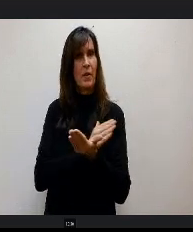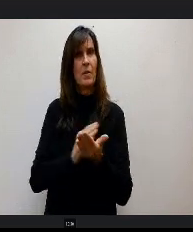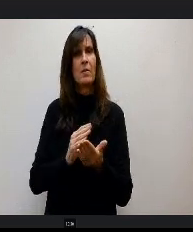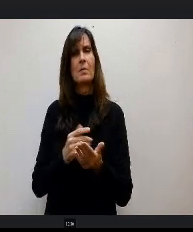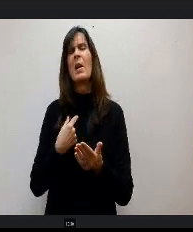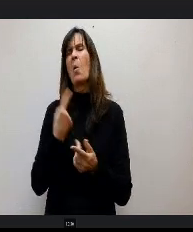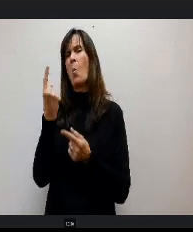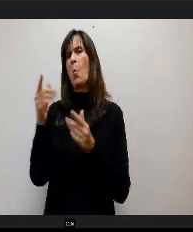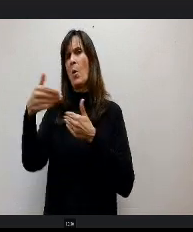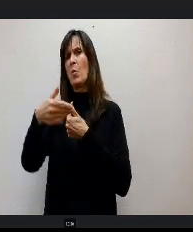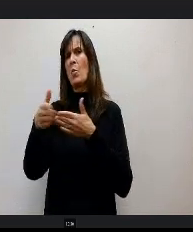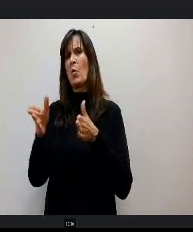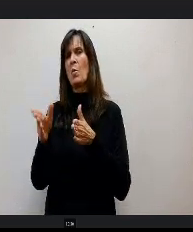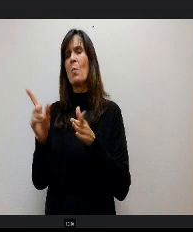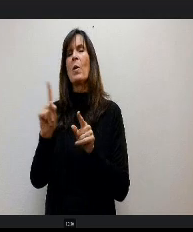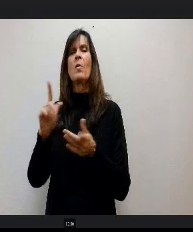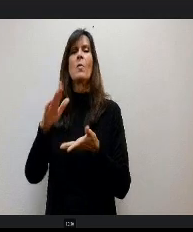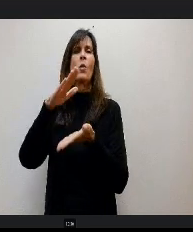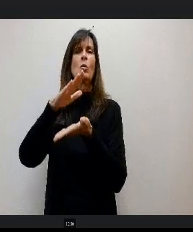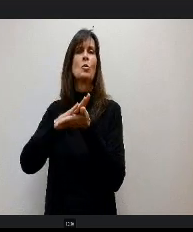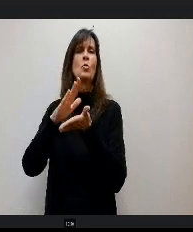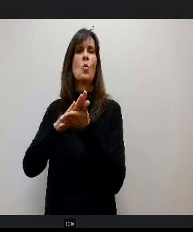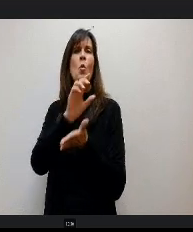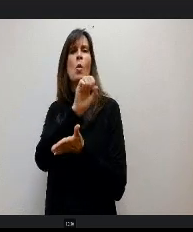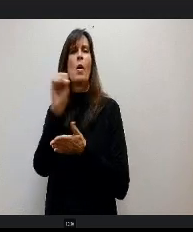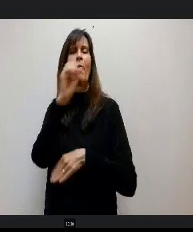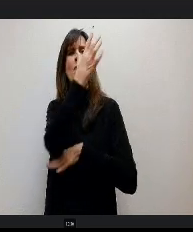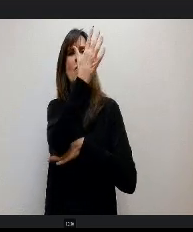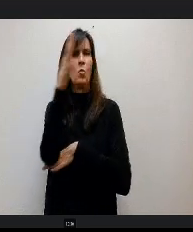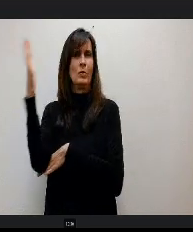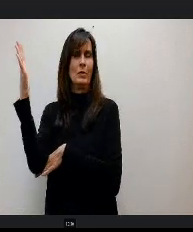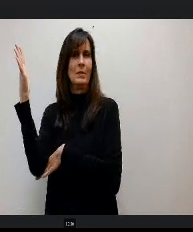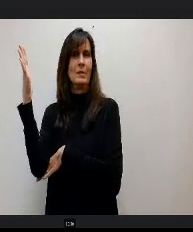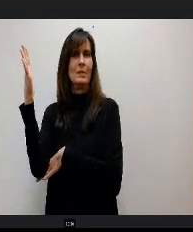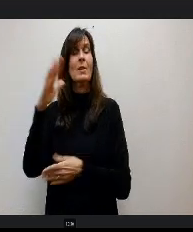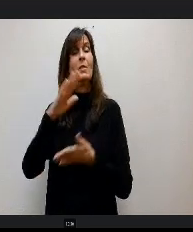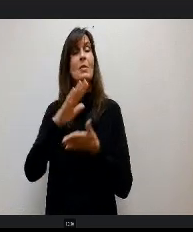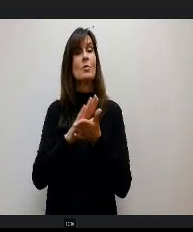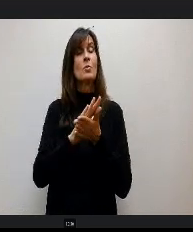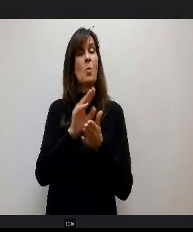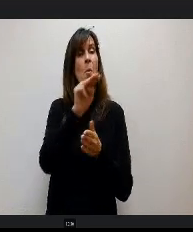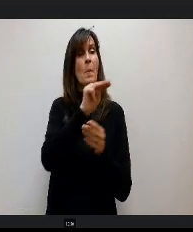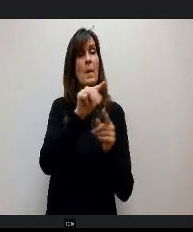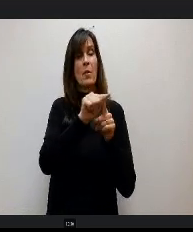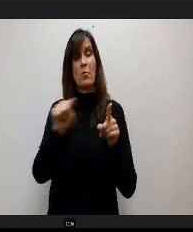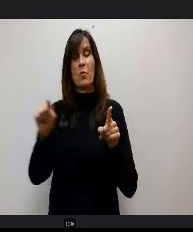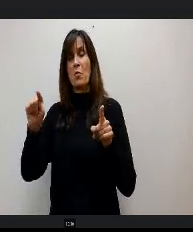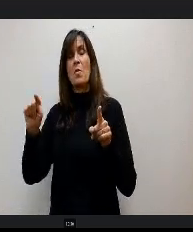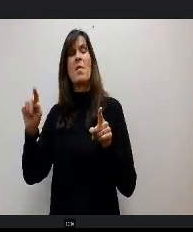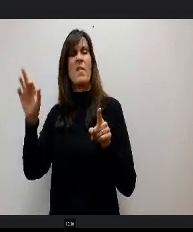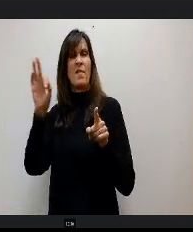over at school in the woods. It's called tracks. And so we have kids there Monday through Friday and so it's that one out there is third grade through 8th grade and then the